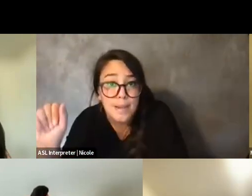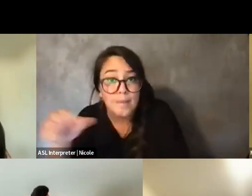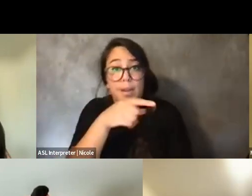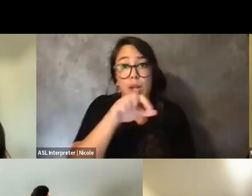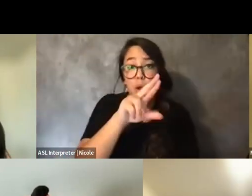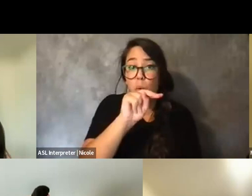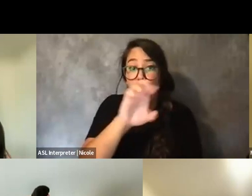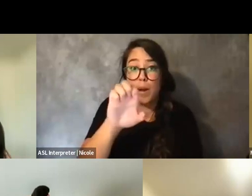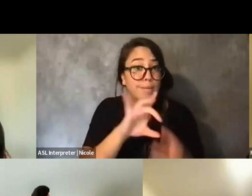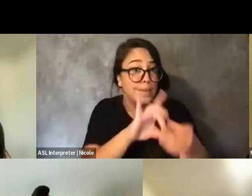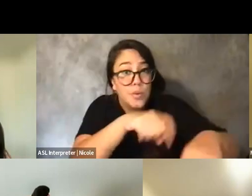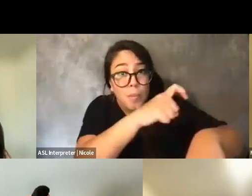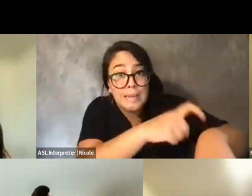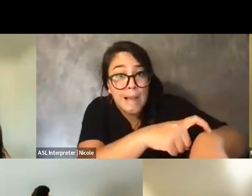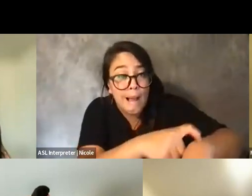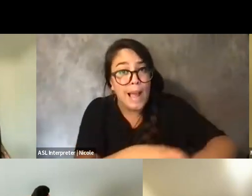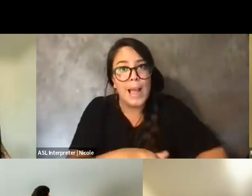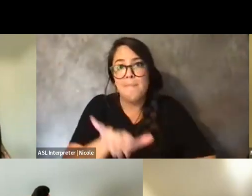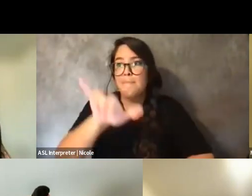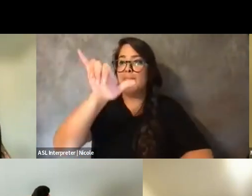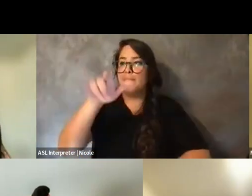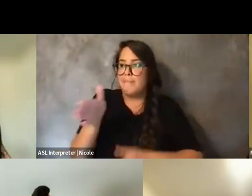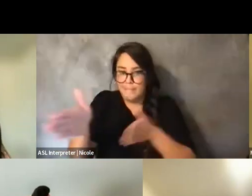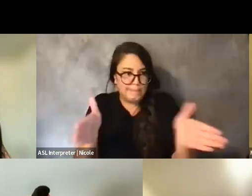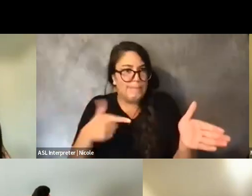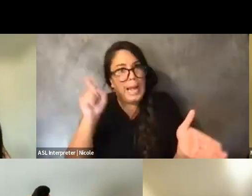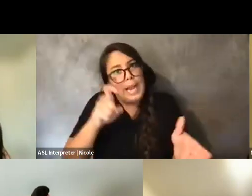to really work on as, like, someone who's, like, working through the ways